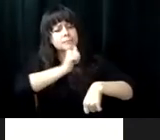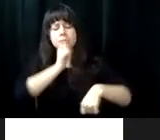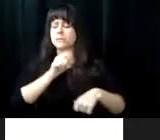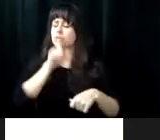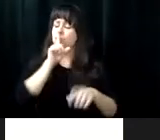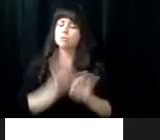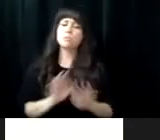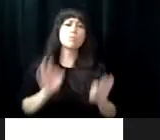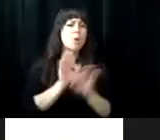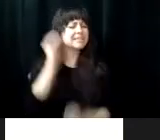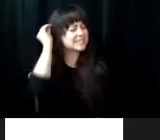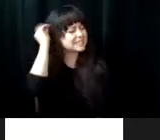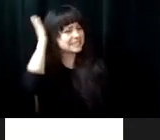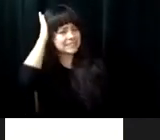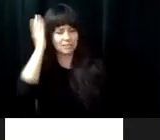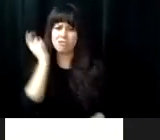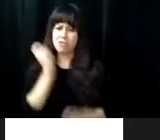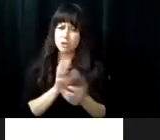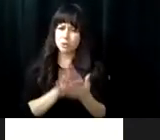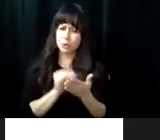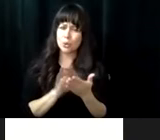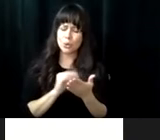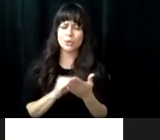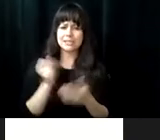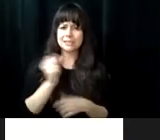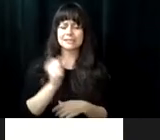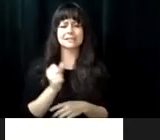involved. Success takes time, and always